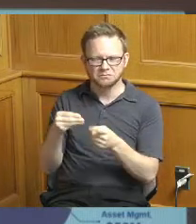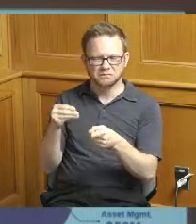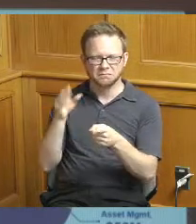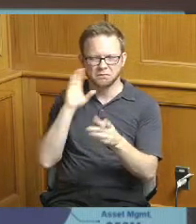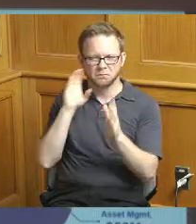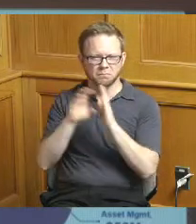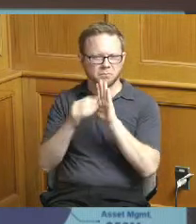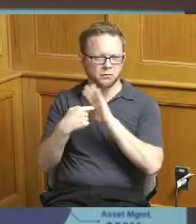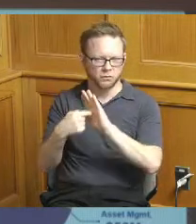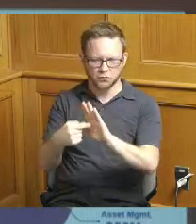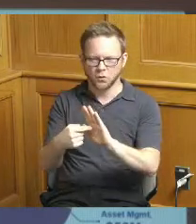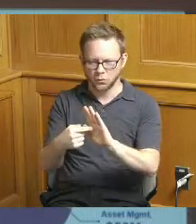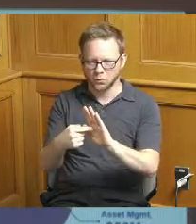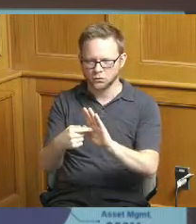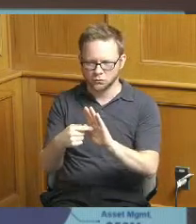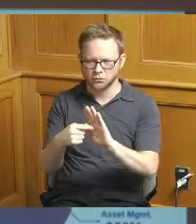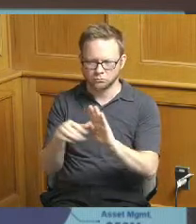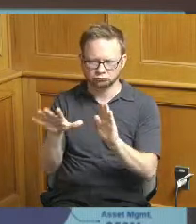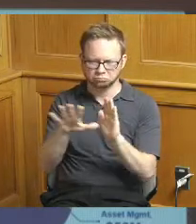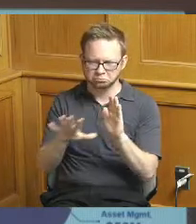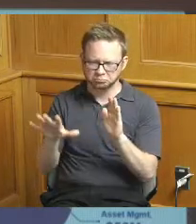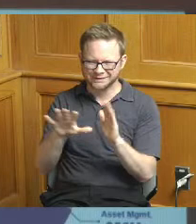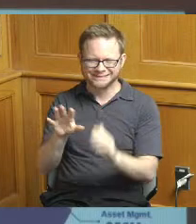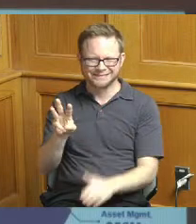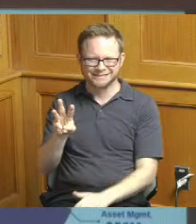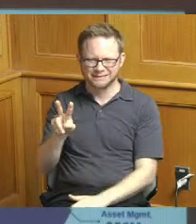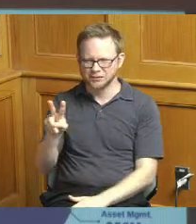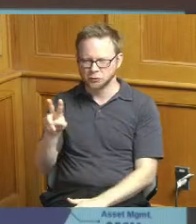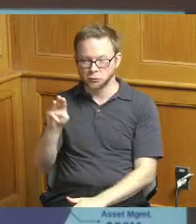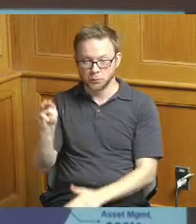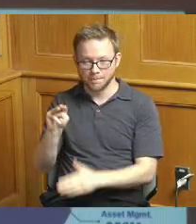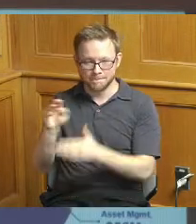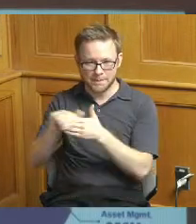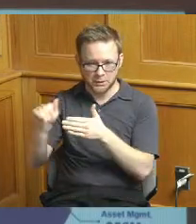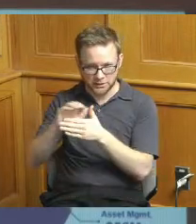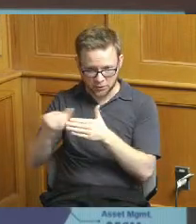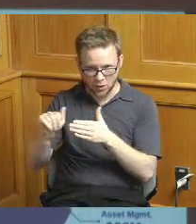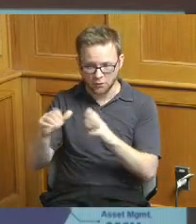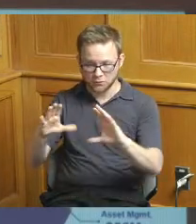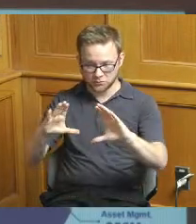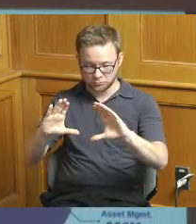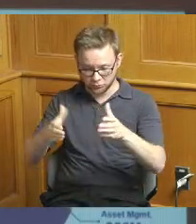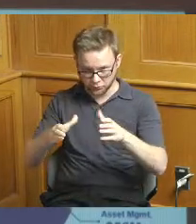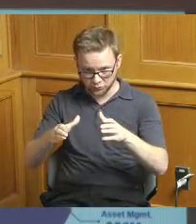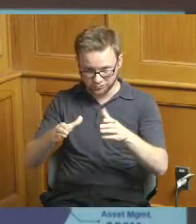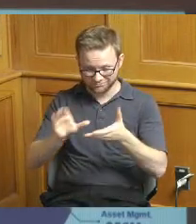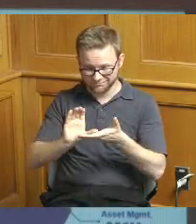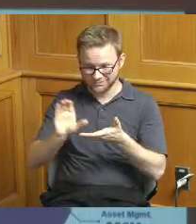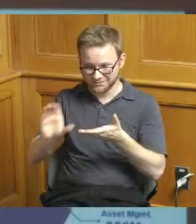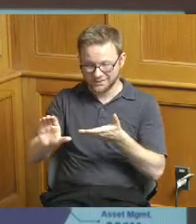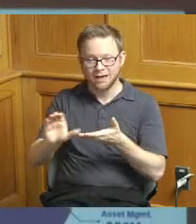we have about 62 million of the budgeted amount is for our allowances and our contingencies so